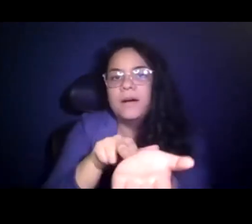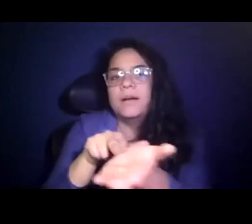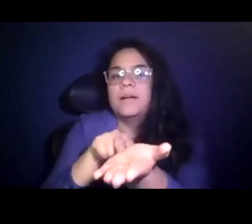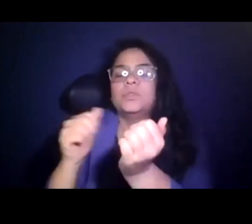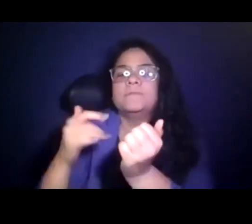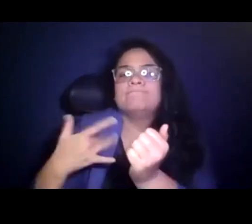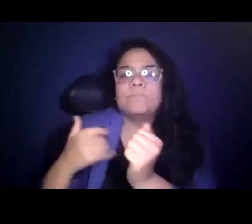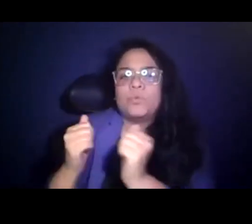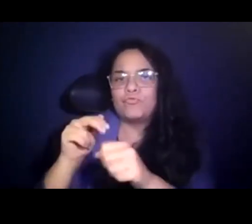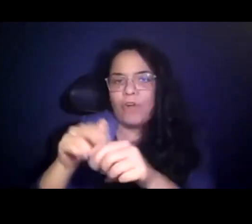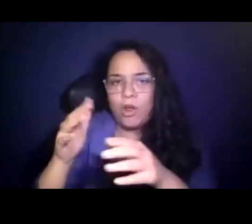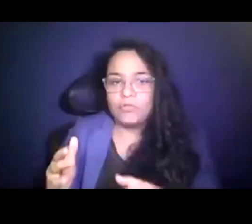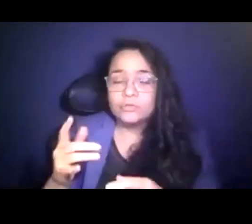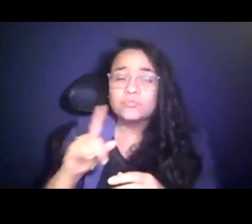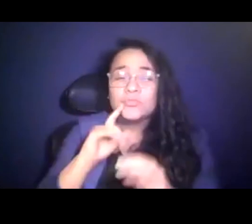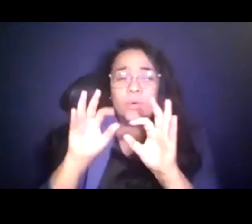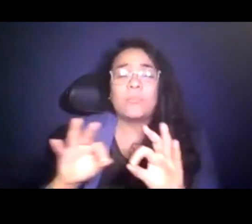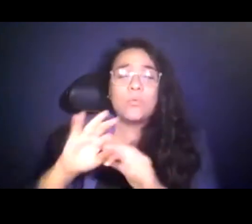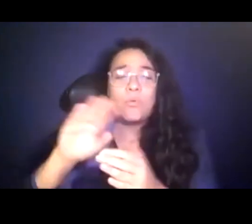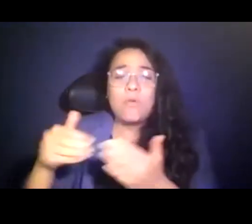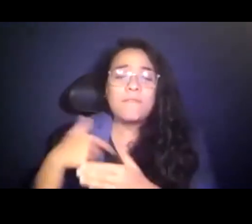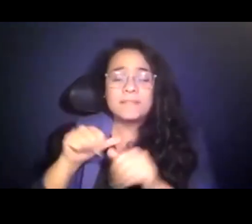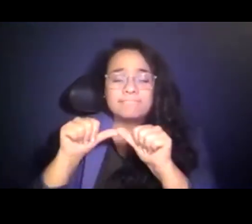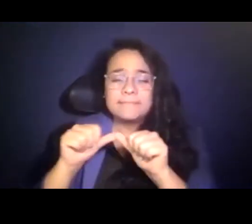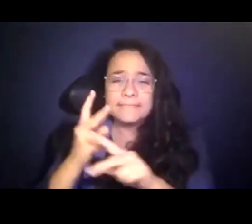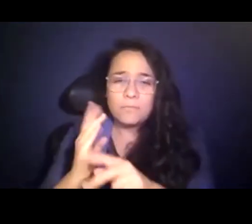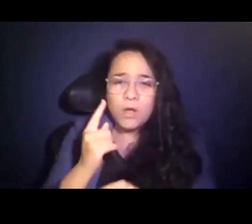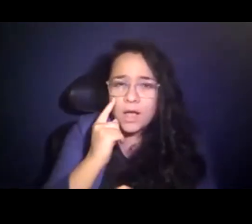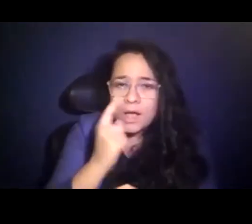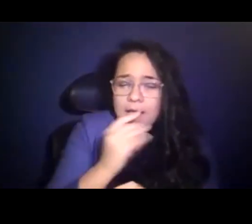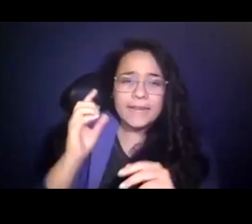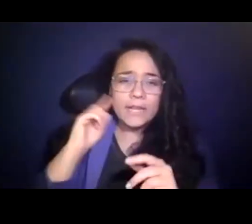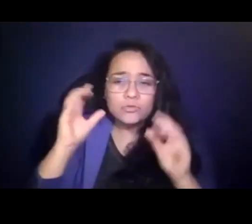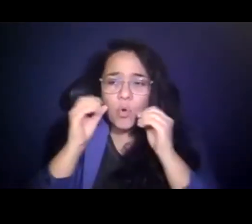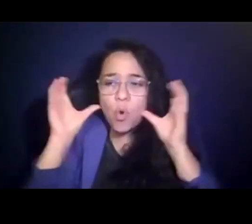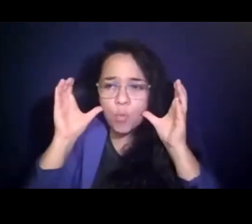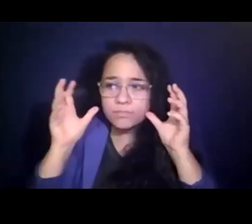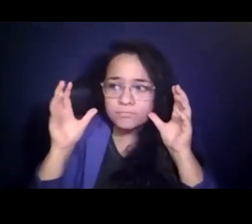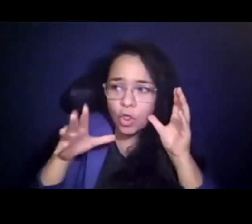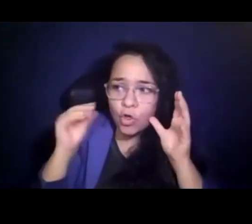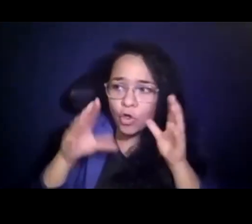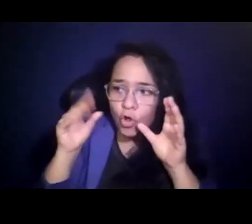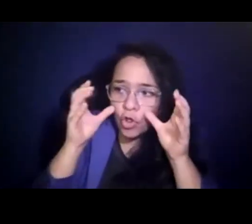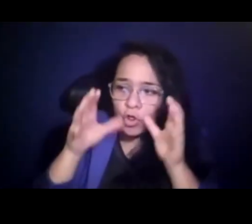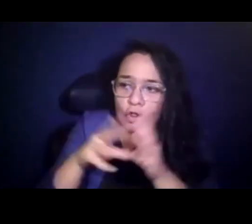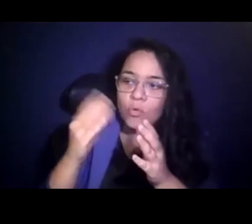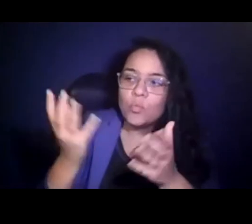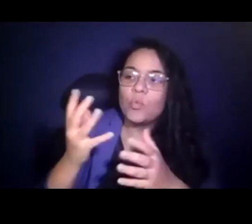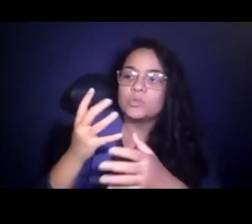15:26:36 It is important for all of us to continue to keep our eyes and ears open to learn what is working between your services and your